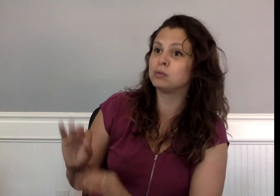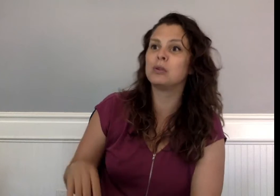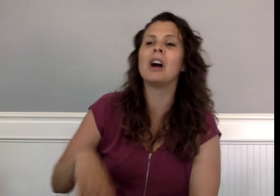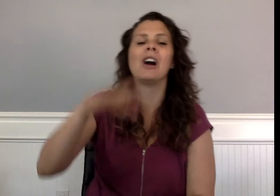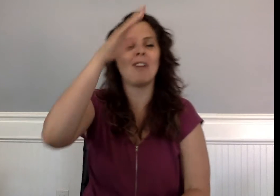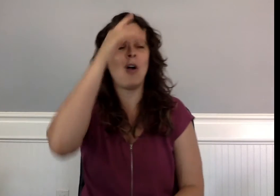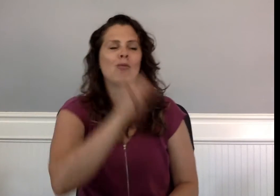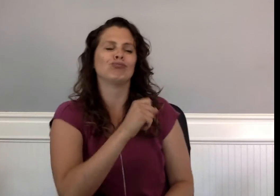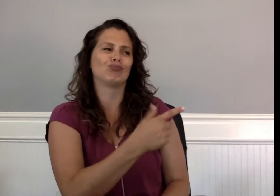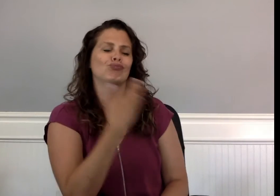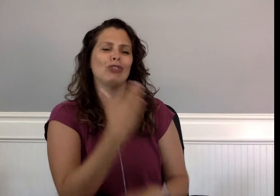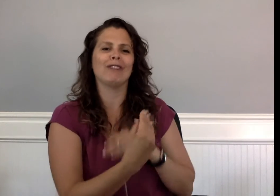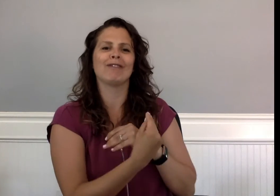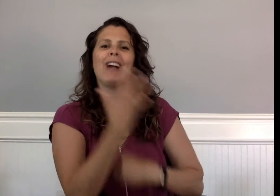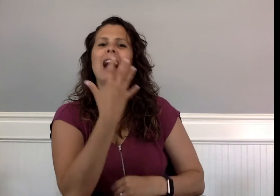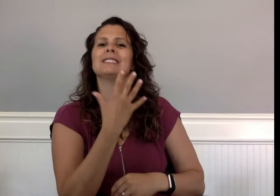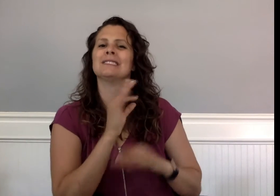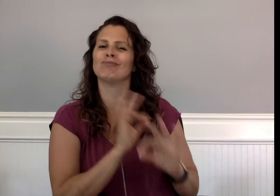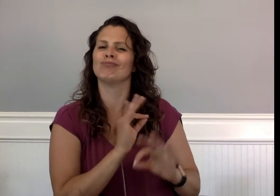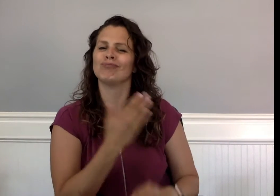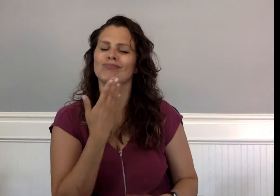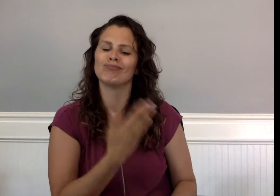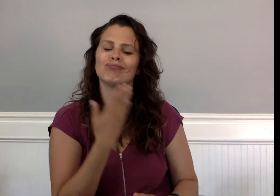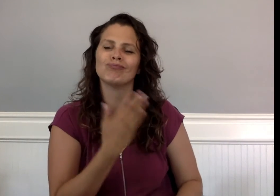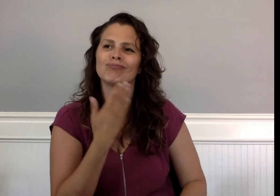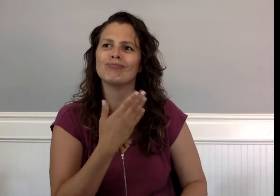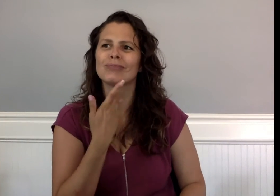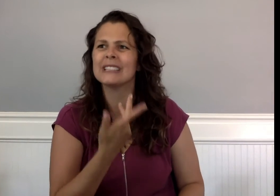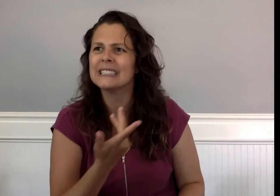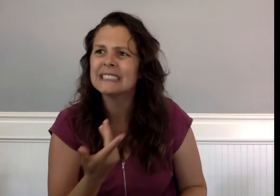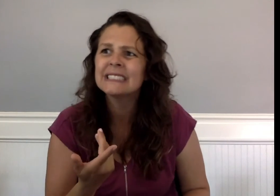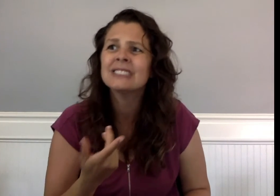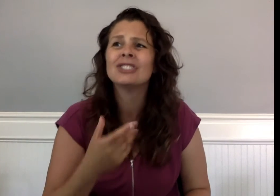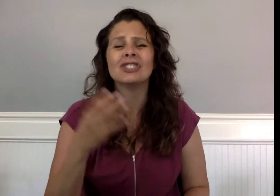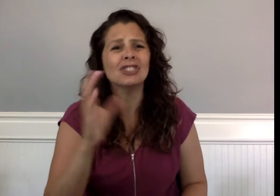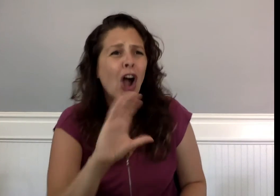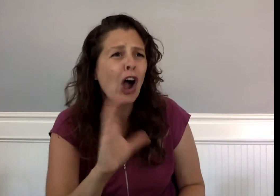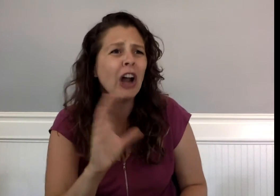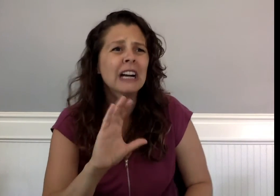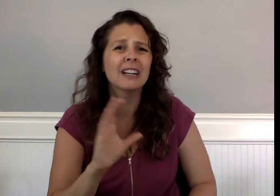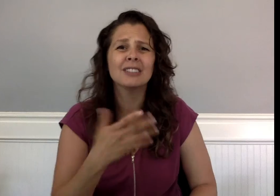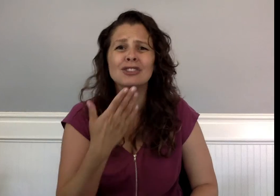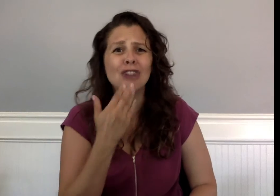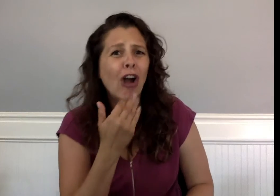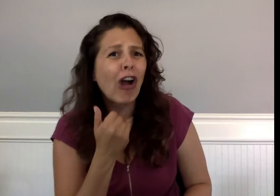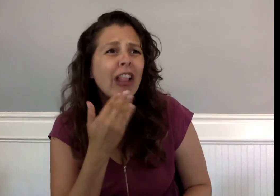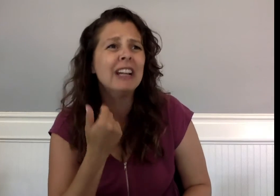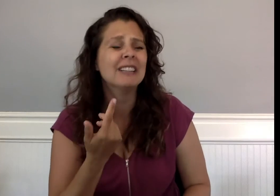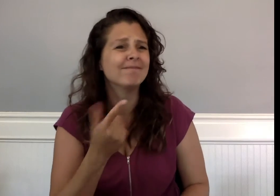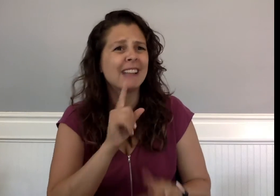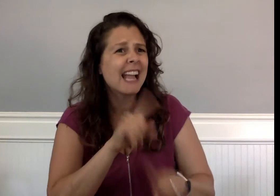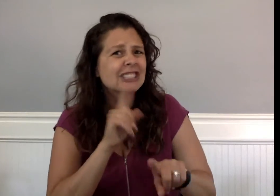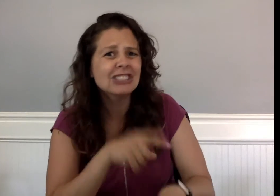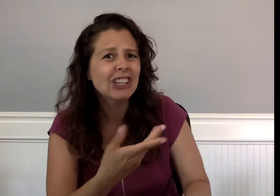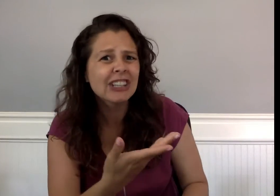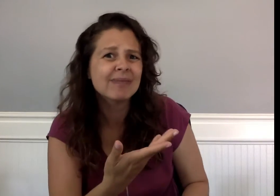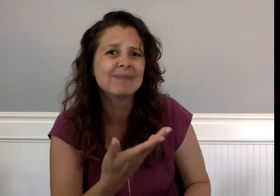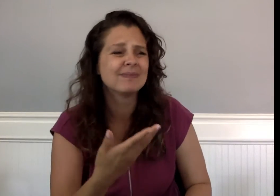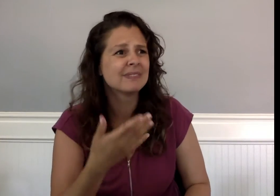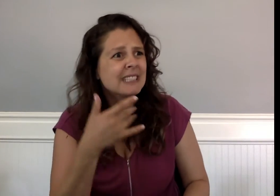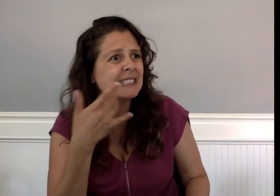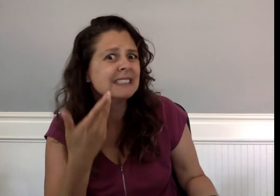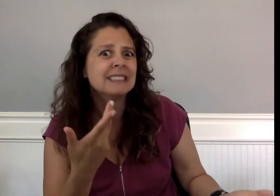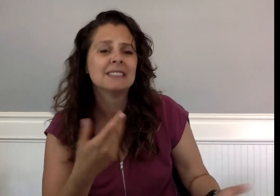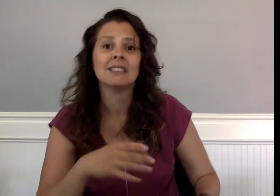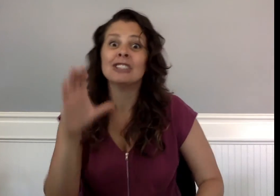“That was good packing advice, Myra.” “Charlie? Darling? Are you there?”